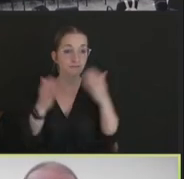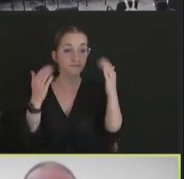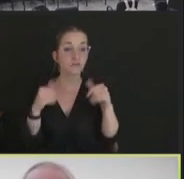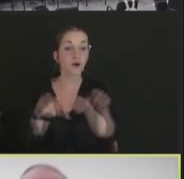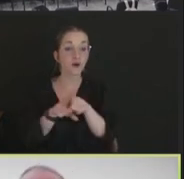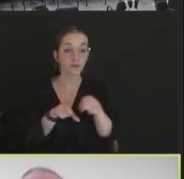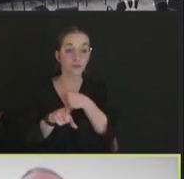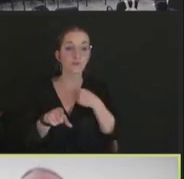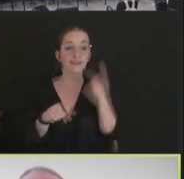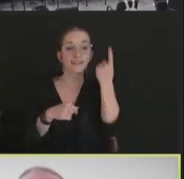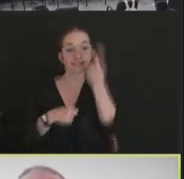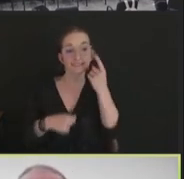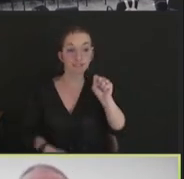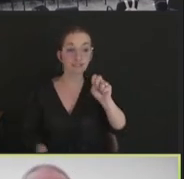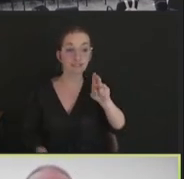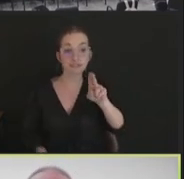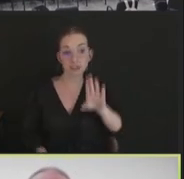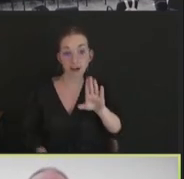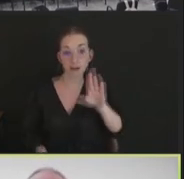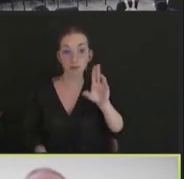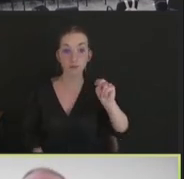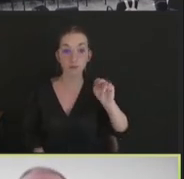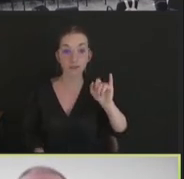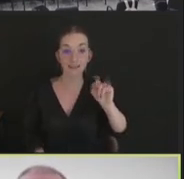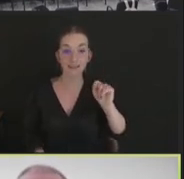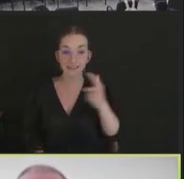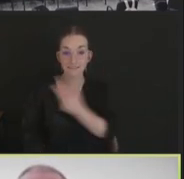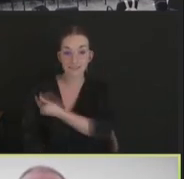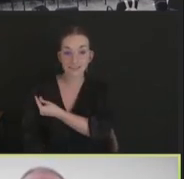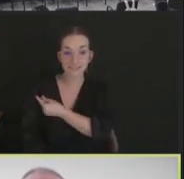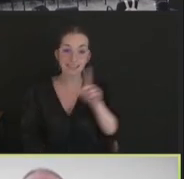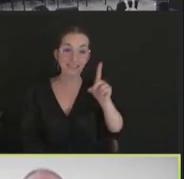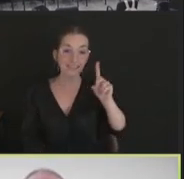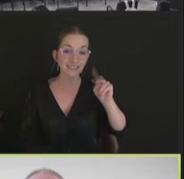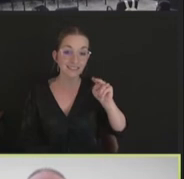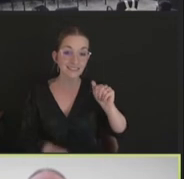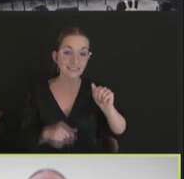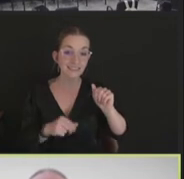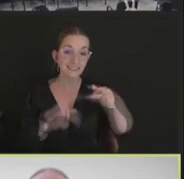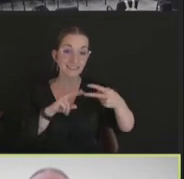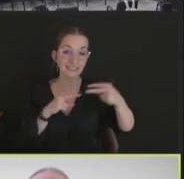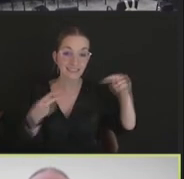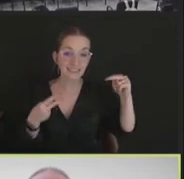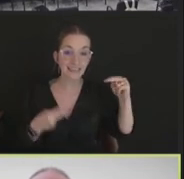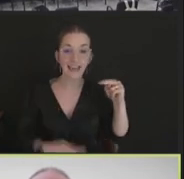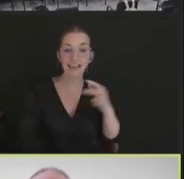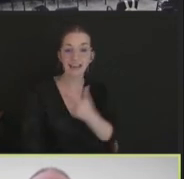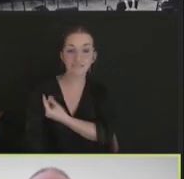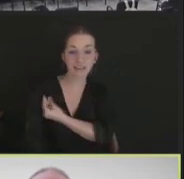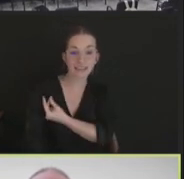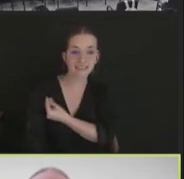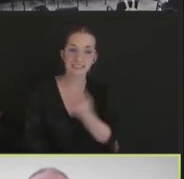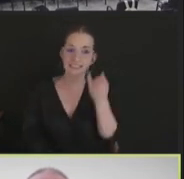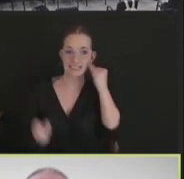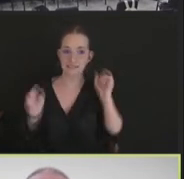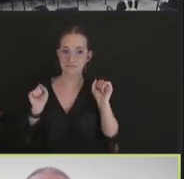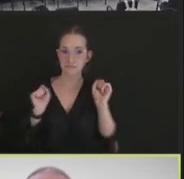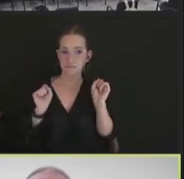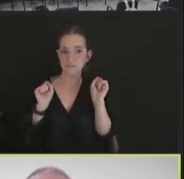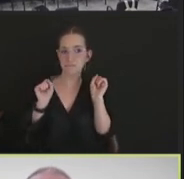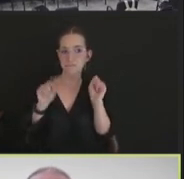DNA vaccines, subunit protein, et cetera, as possible master seeds for these.